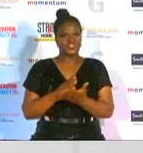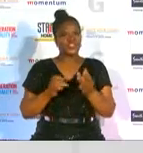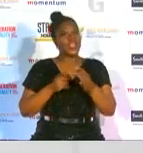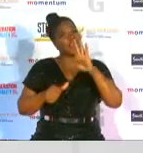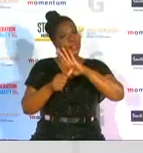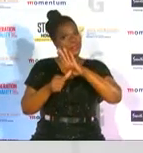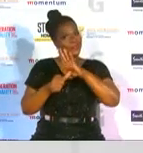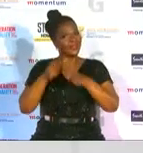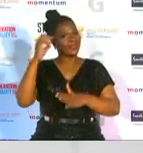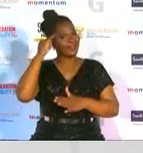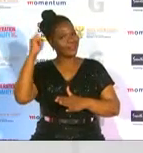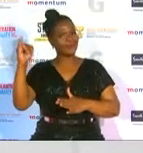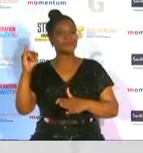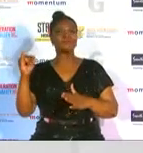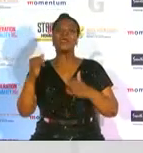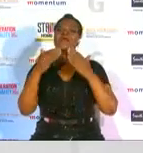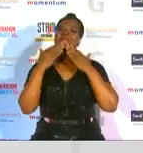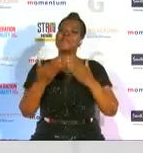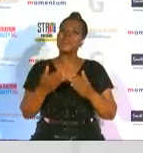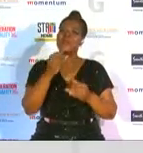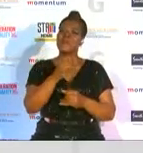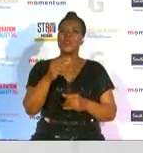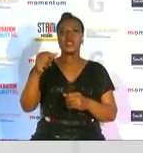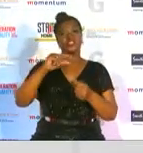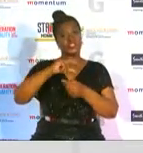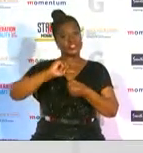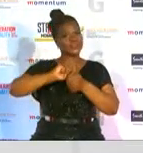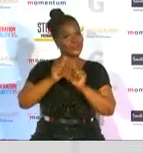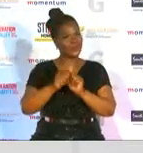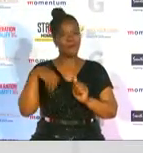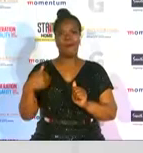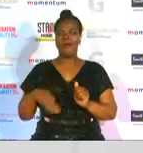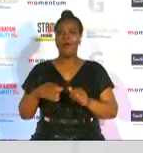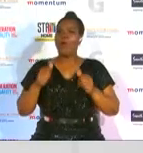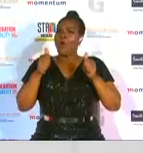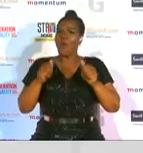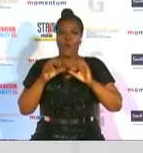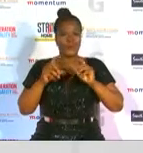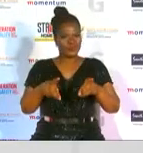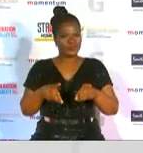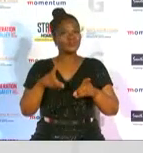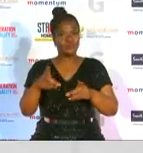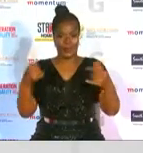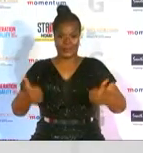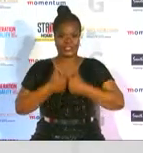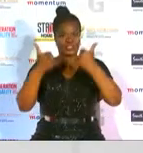thanks to initiatives like gsport we have the amazing opportunity to challenge the current status quo of representation